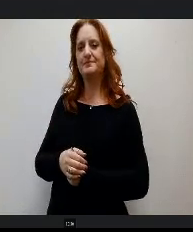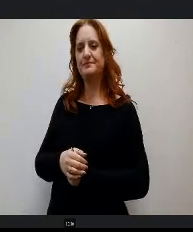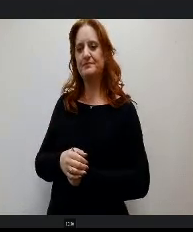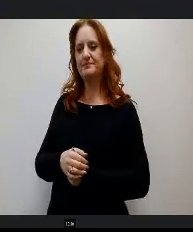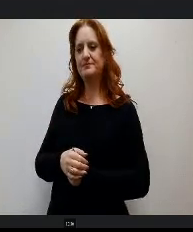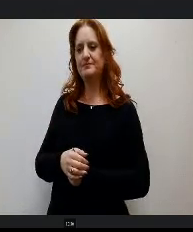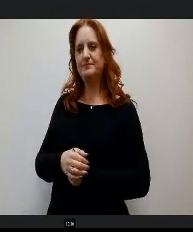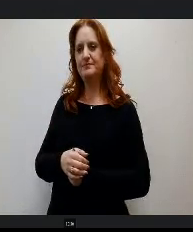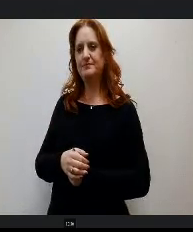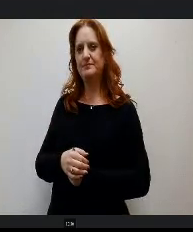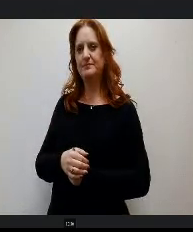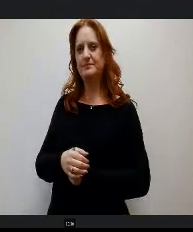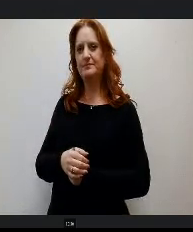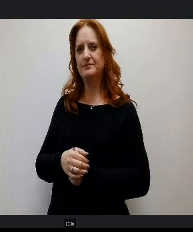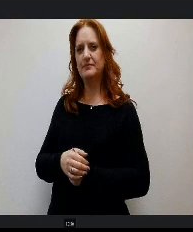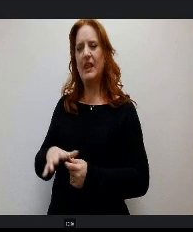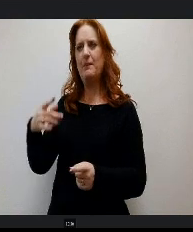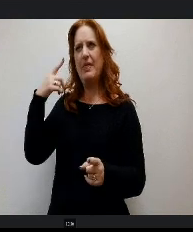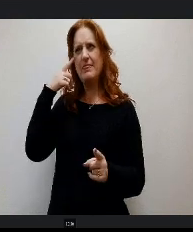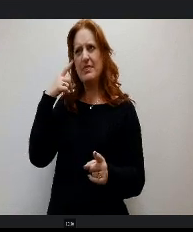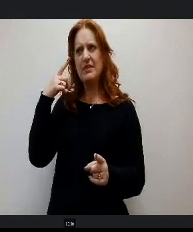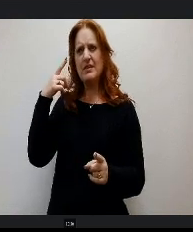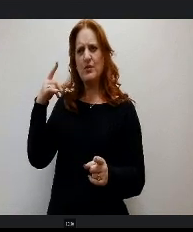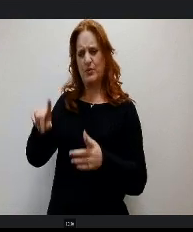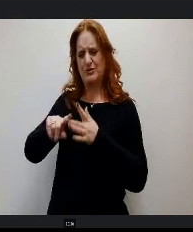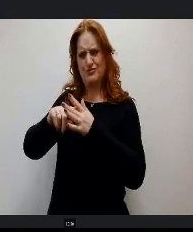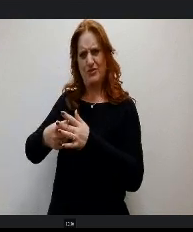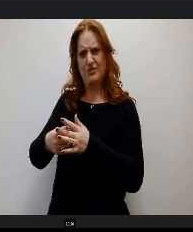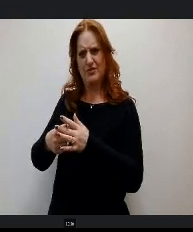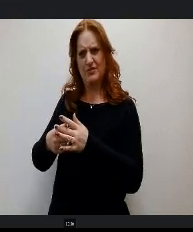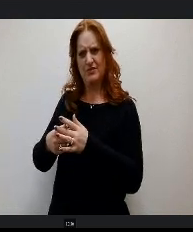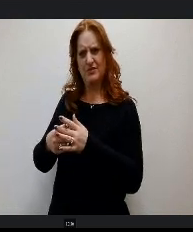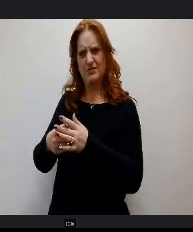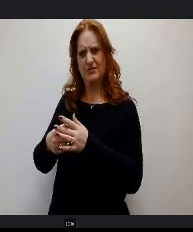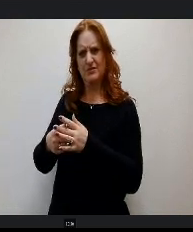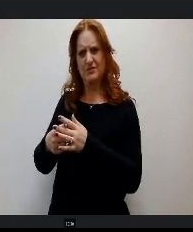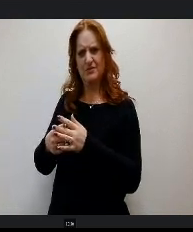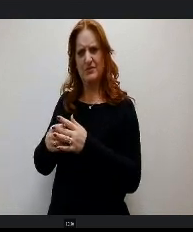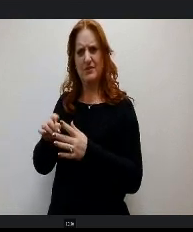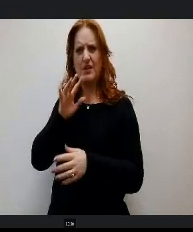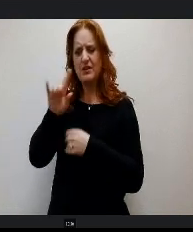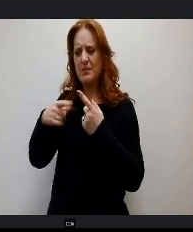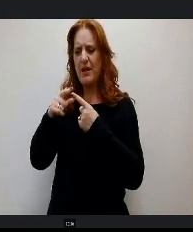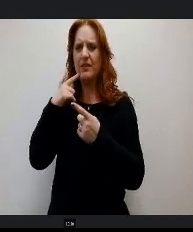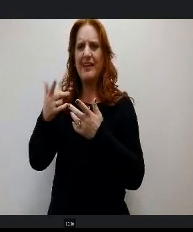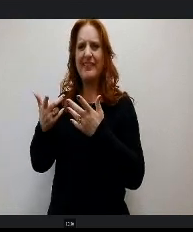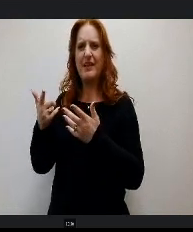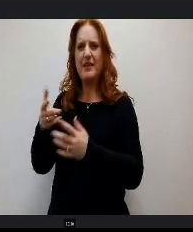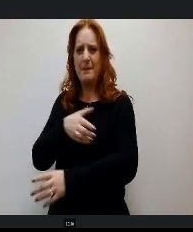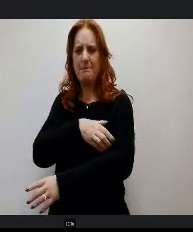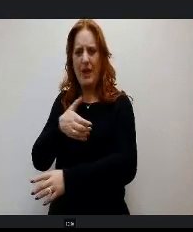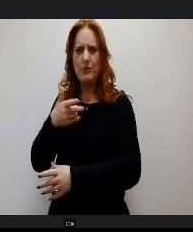I think we had started to kind of talk about the elementary piece, how we're building this up throughout. It's not just like this gets dropped in at 6th